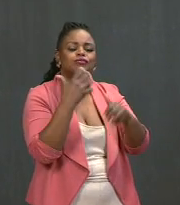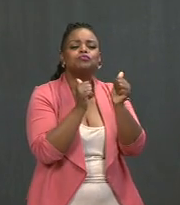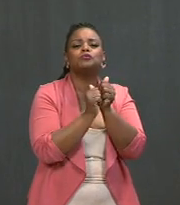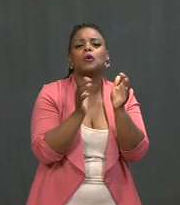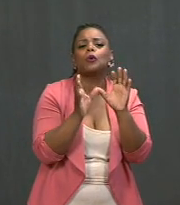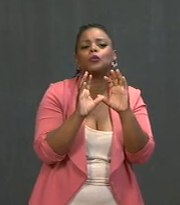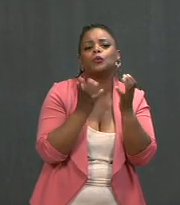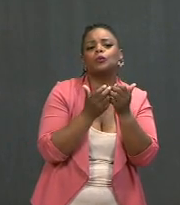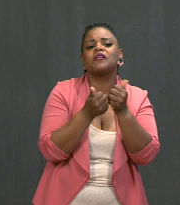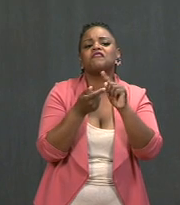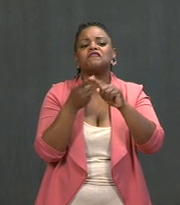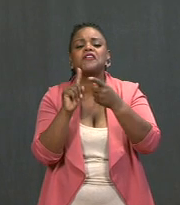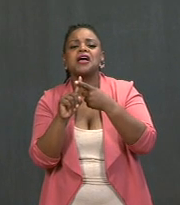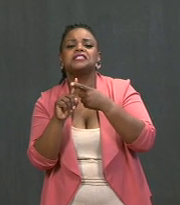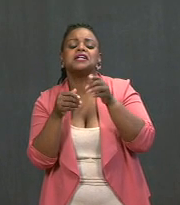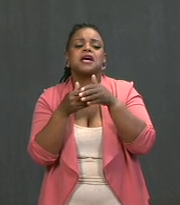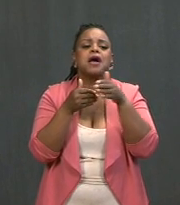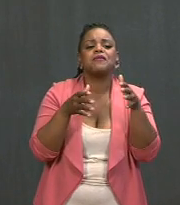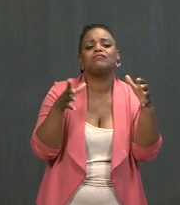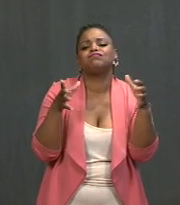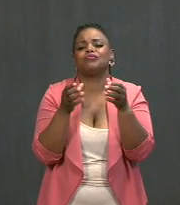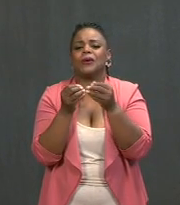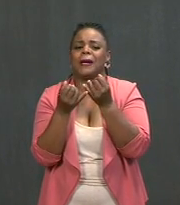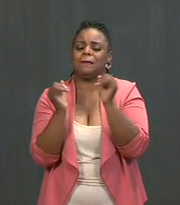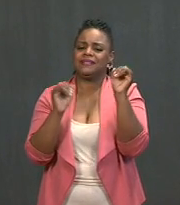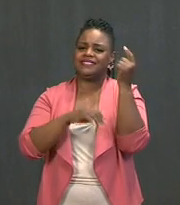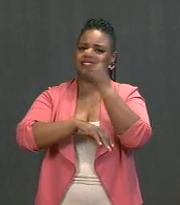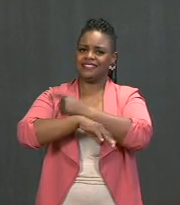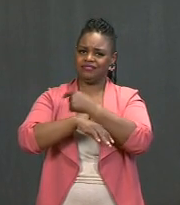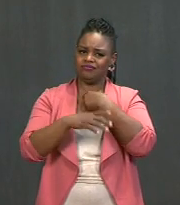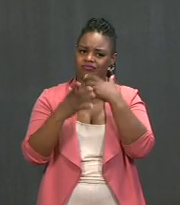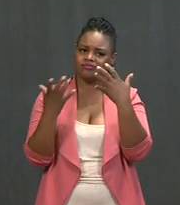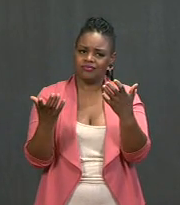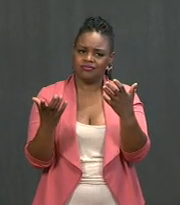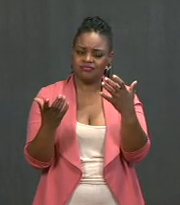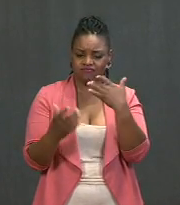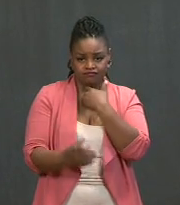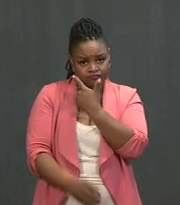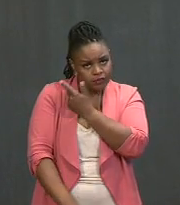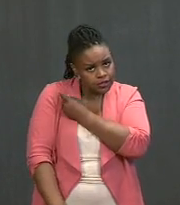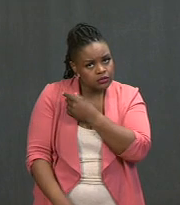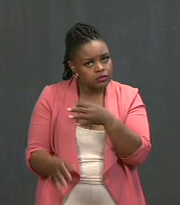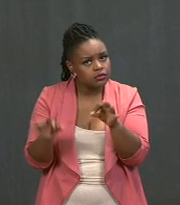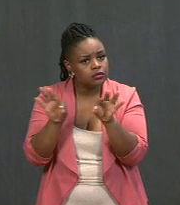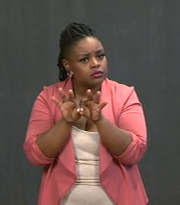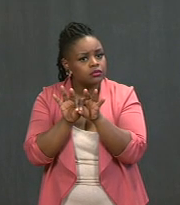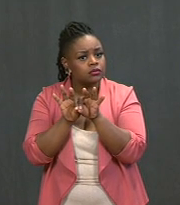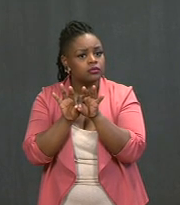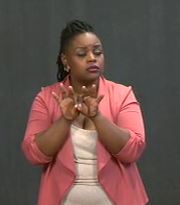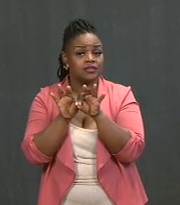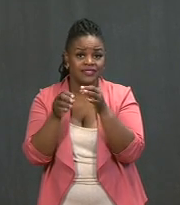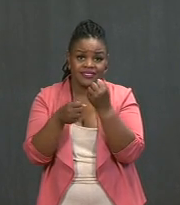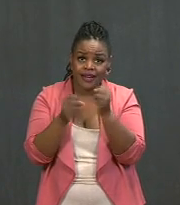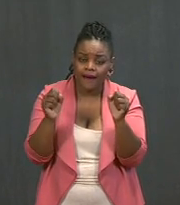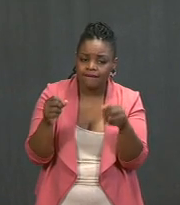and celebrate Independence Day because you've been vaccinated, because you're safe, because you're in the clear.